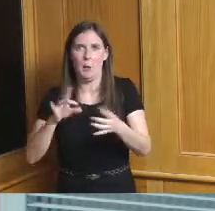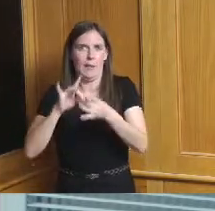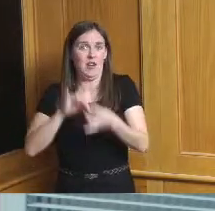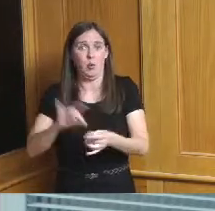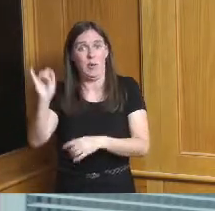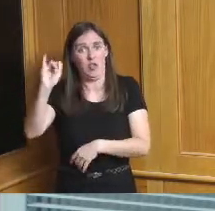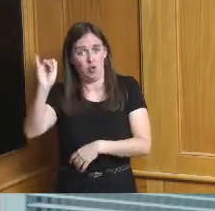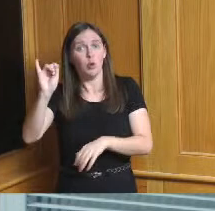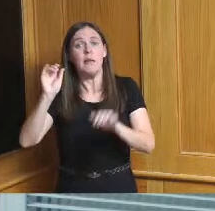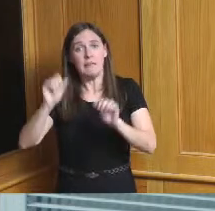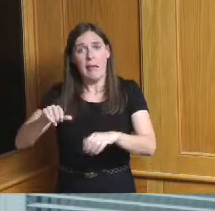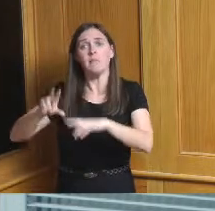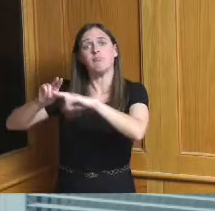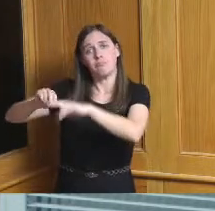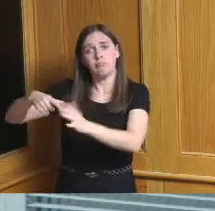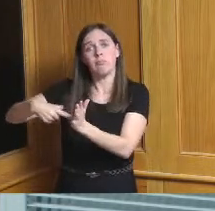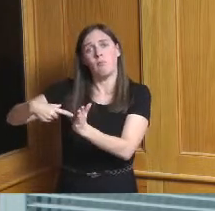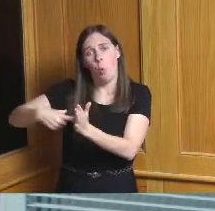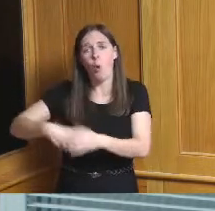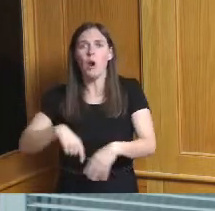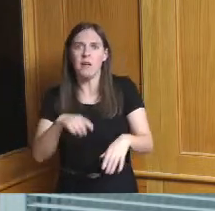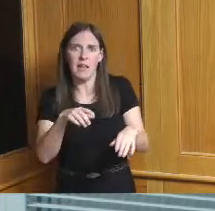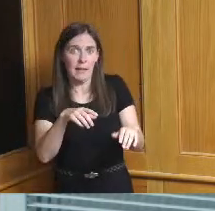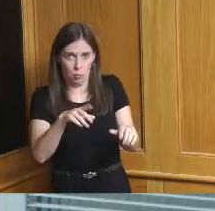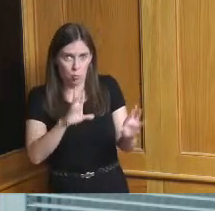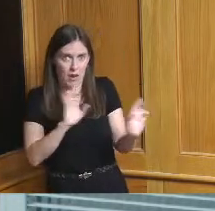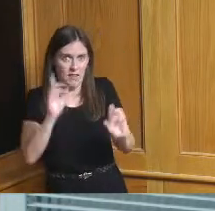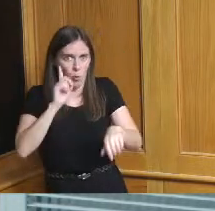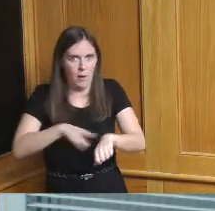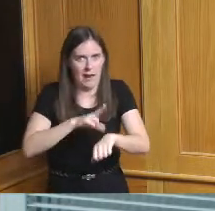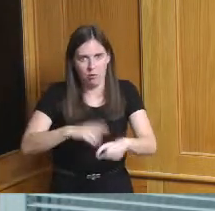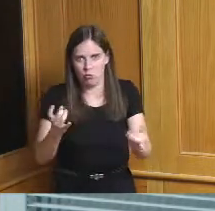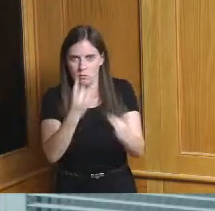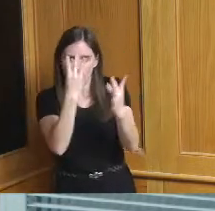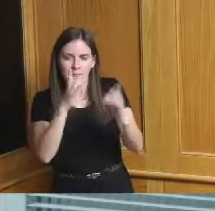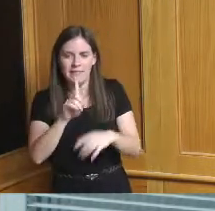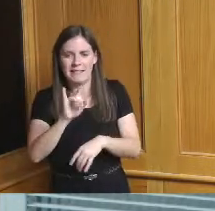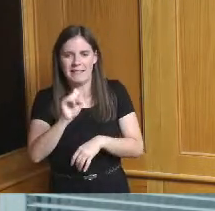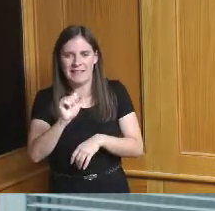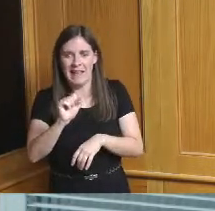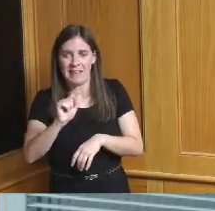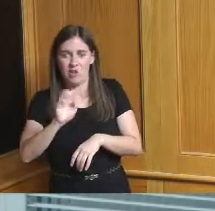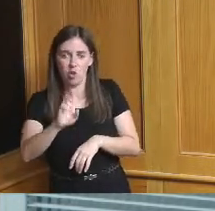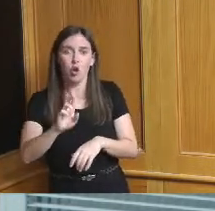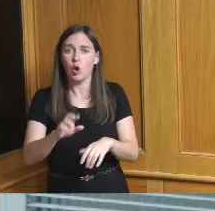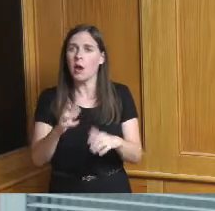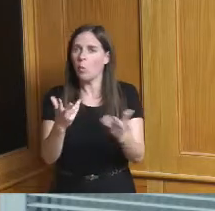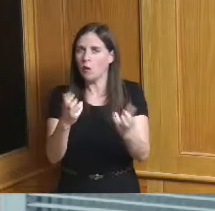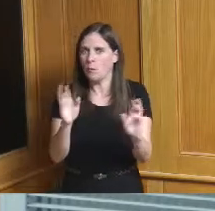around preparing for a natural disasters and being equipped to handle what's coming over the next